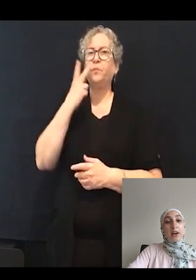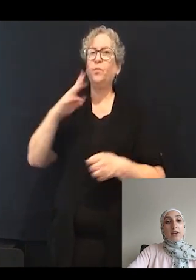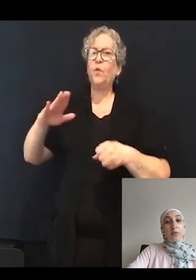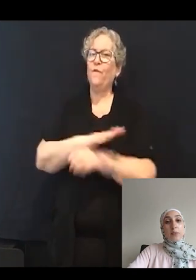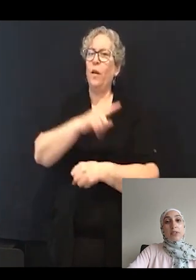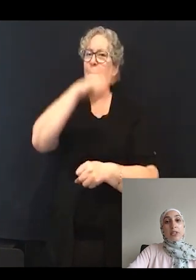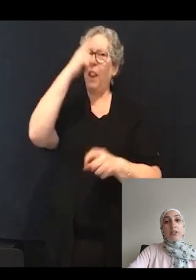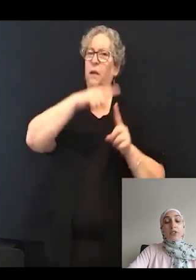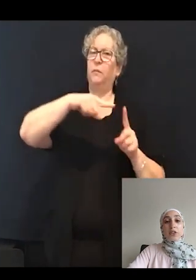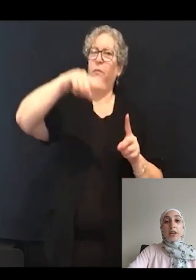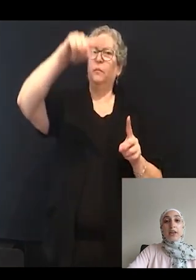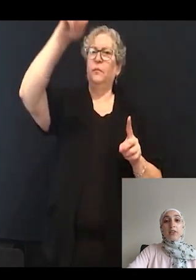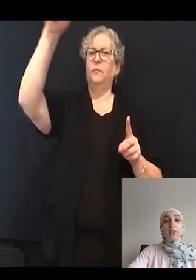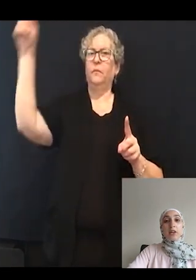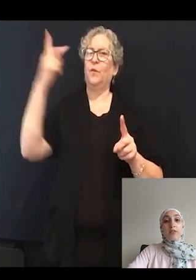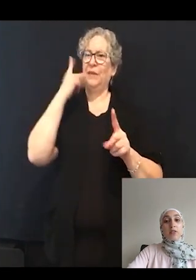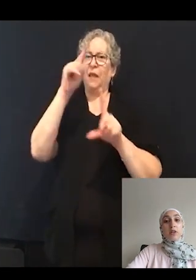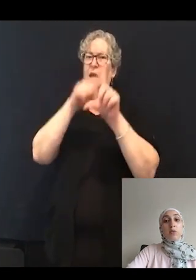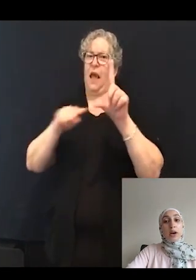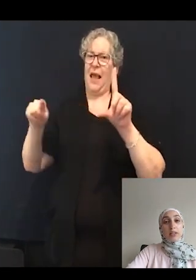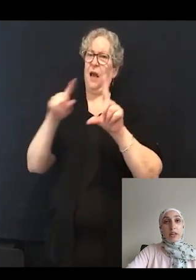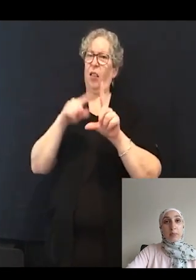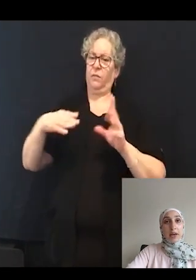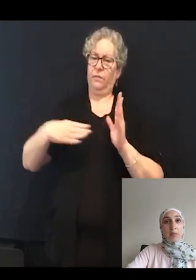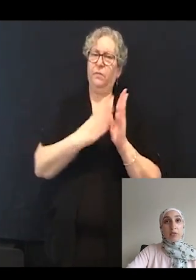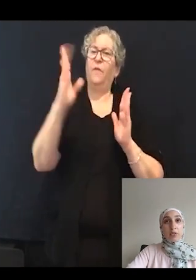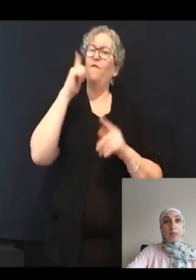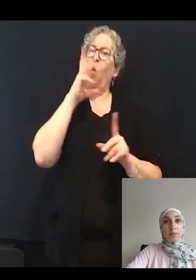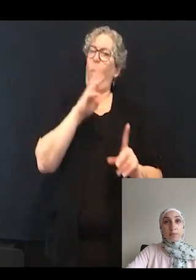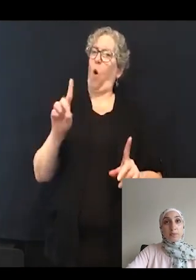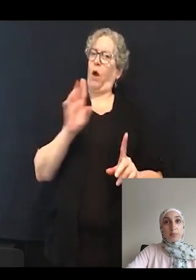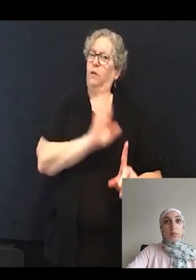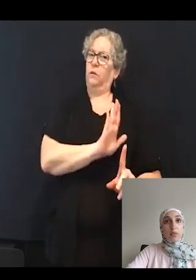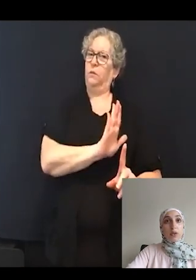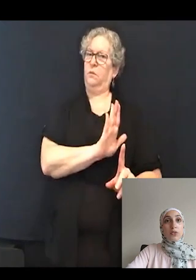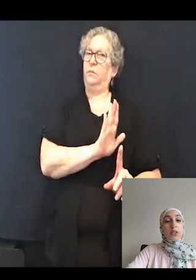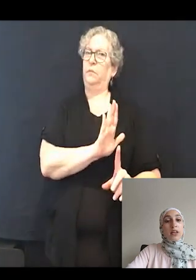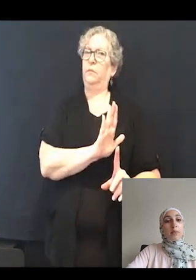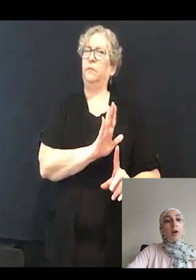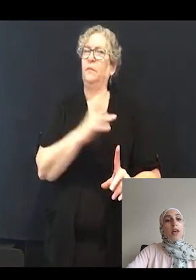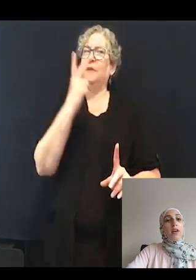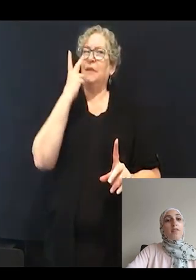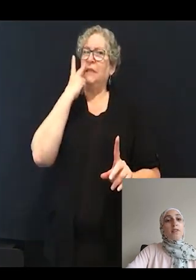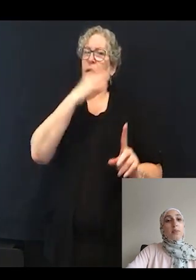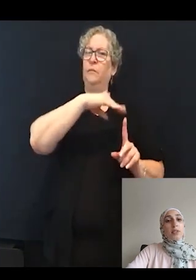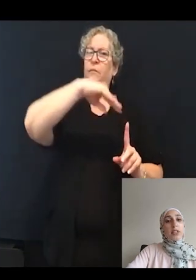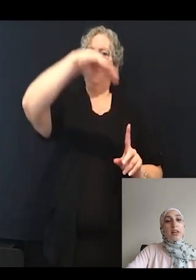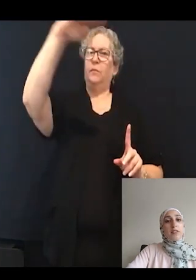the turning angles of the wild type animals, you see that about 50% of the turning angles